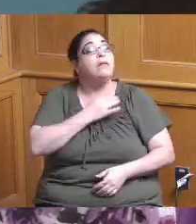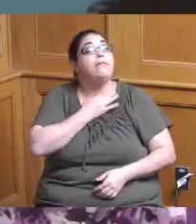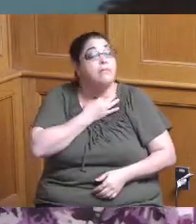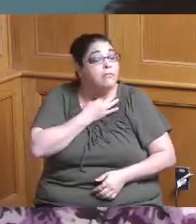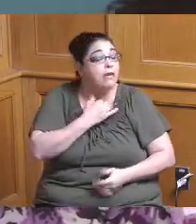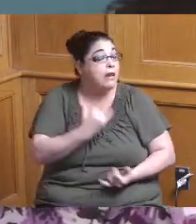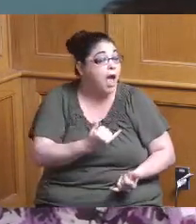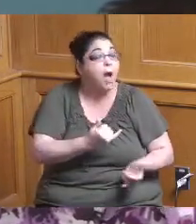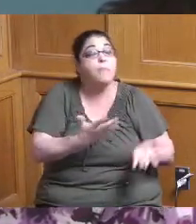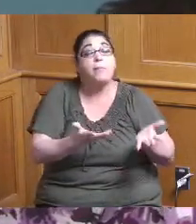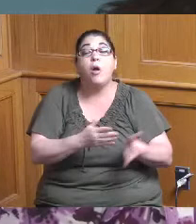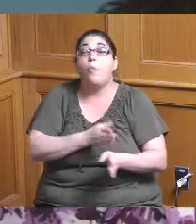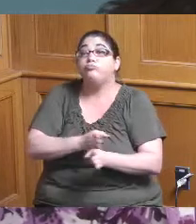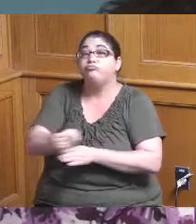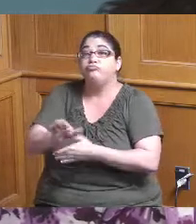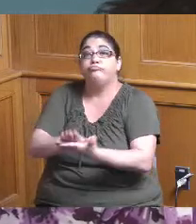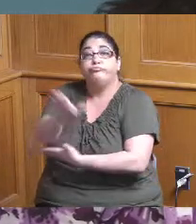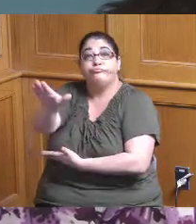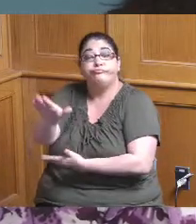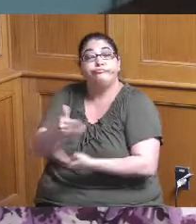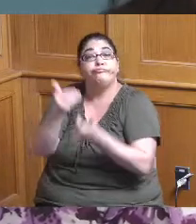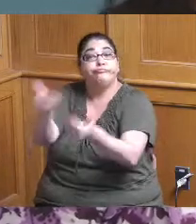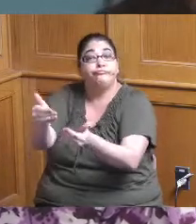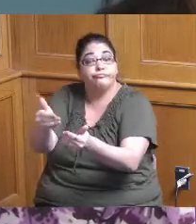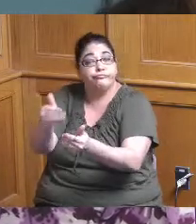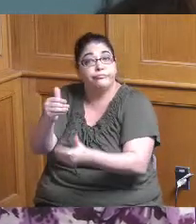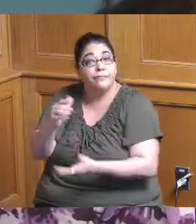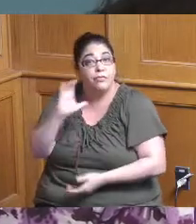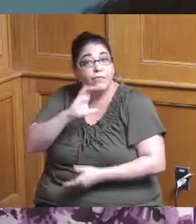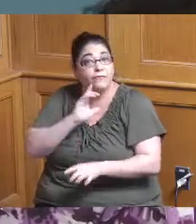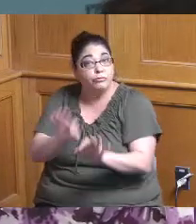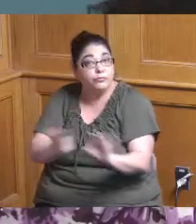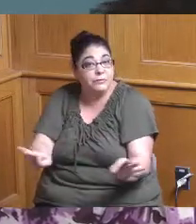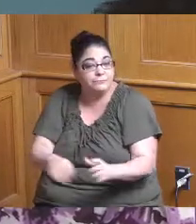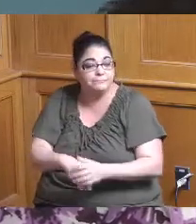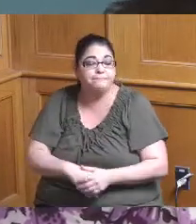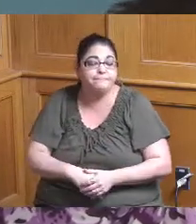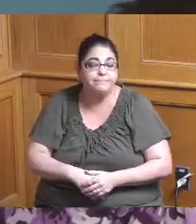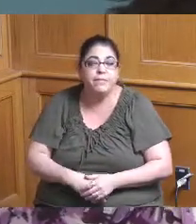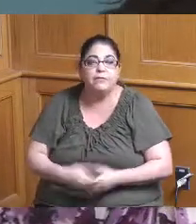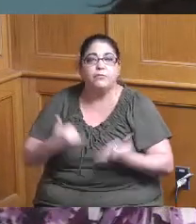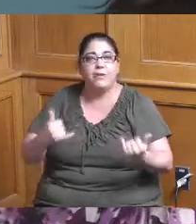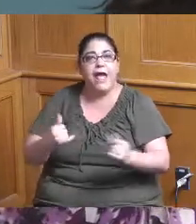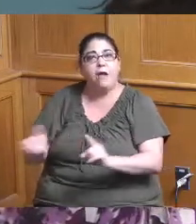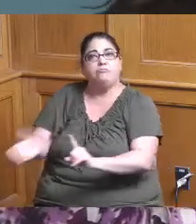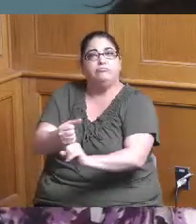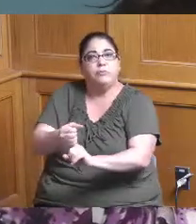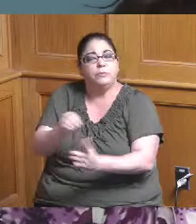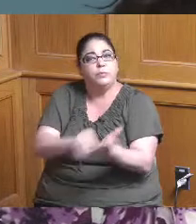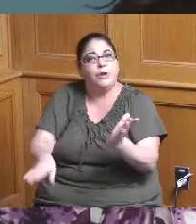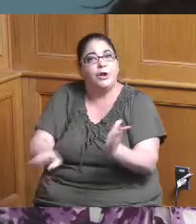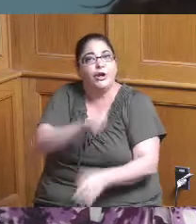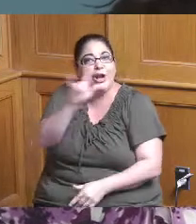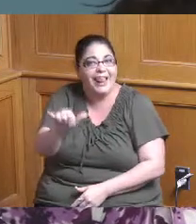relationship with them early on and so I think this is great thanks for working on this and